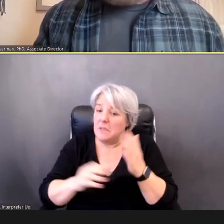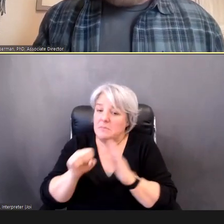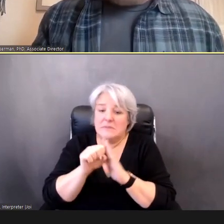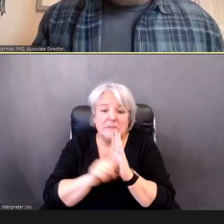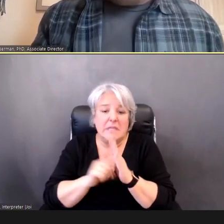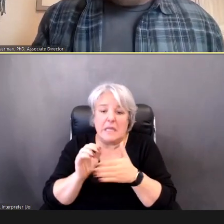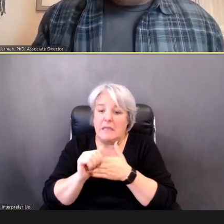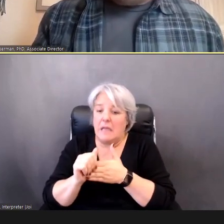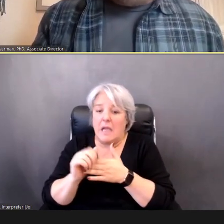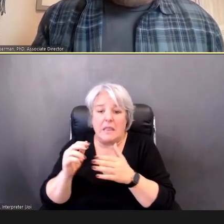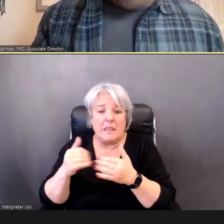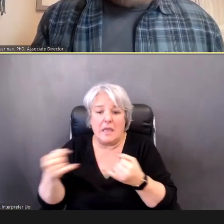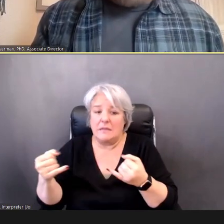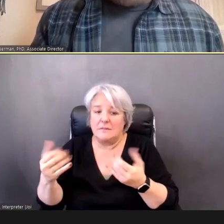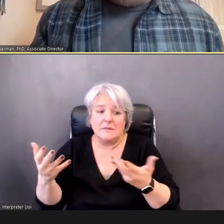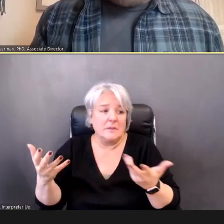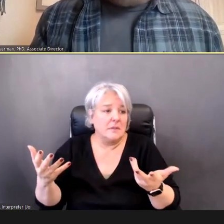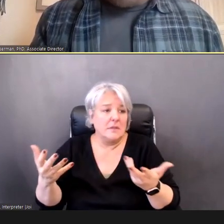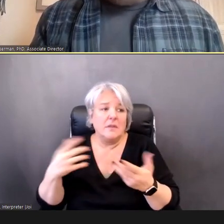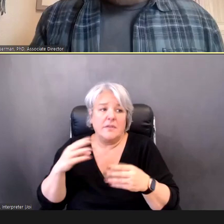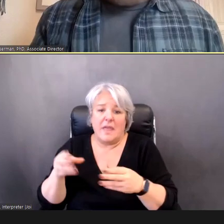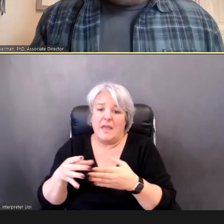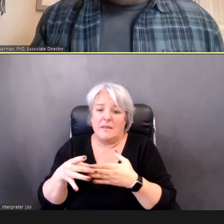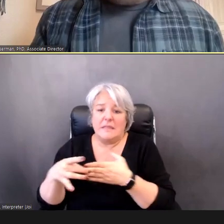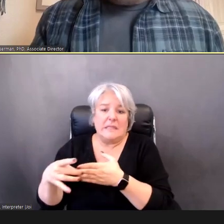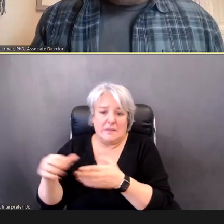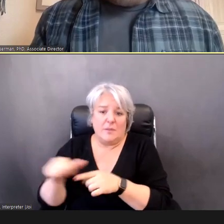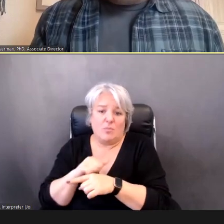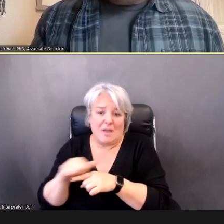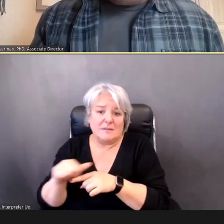so, we would encourage you to check that out, on a state-by-state basis;